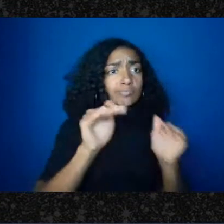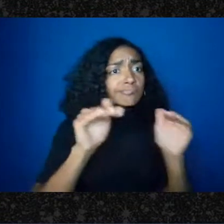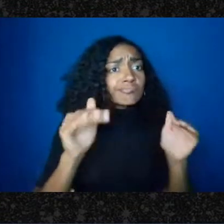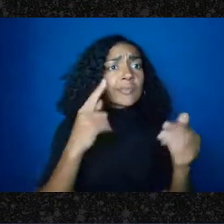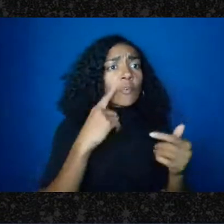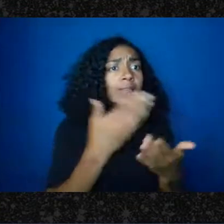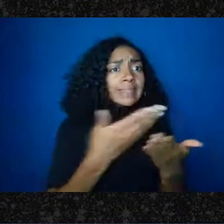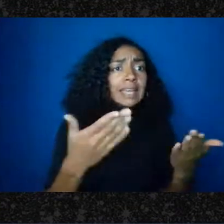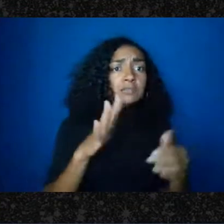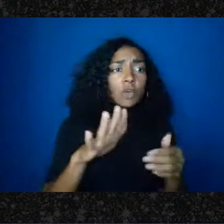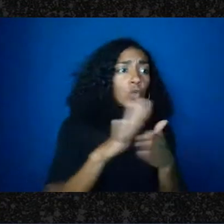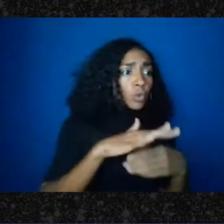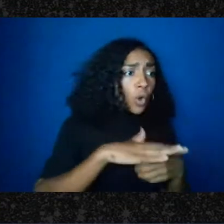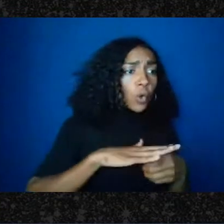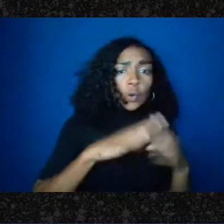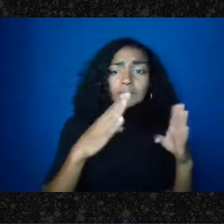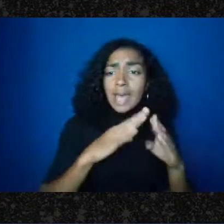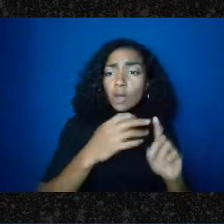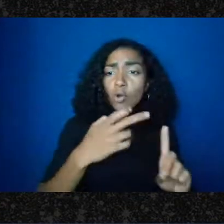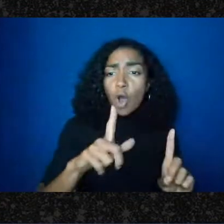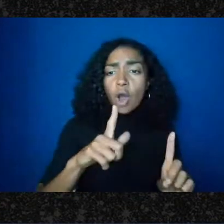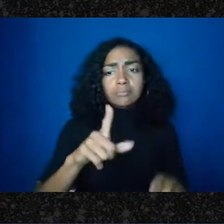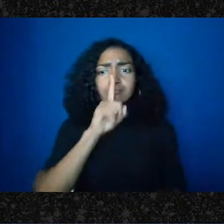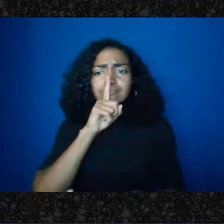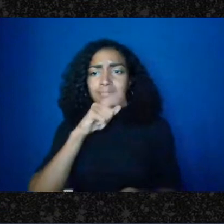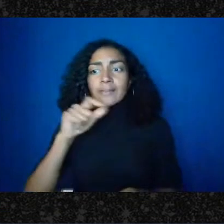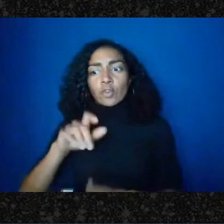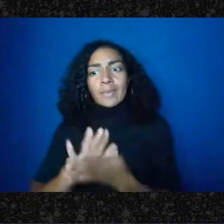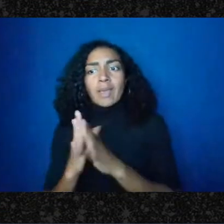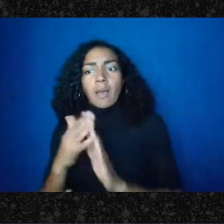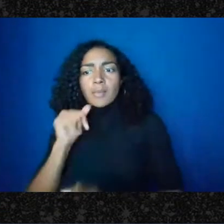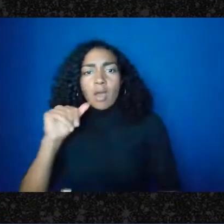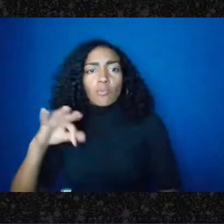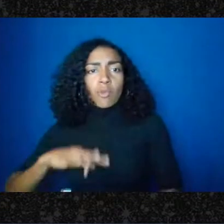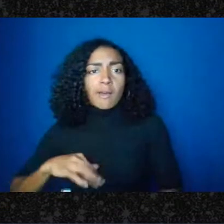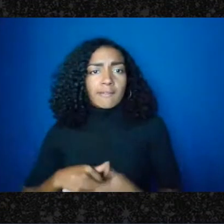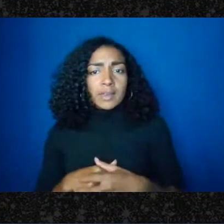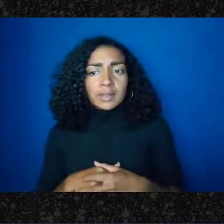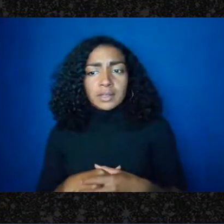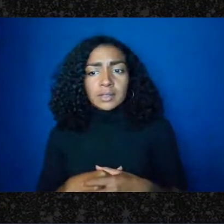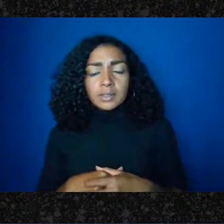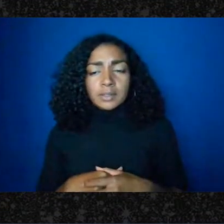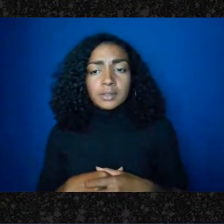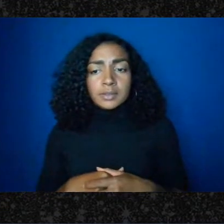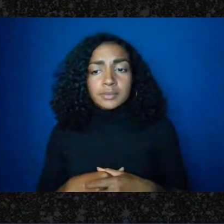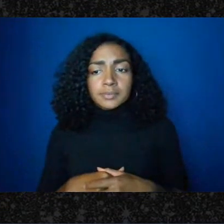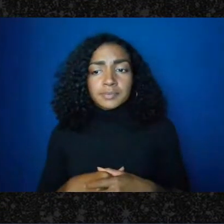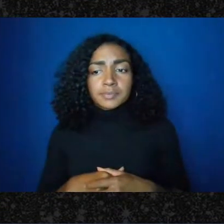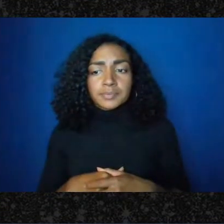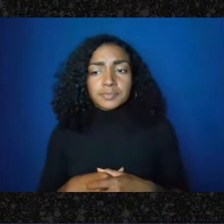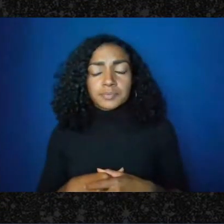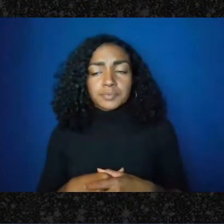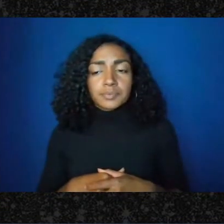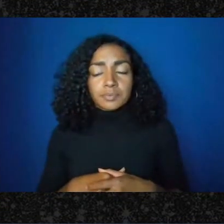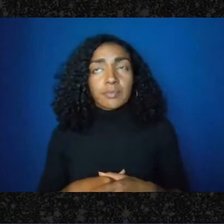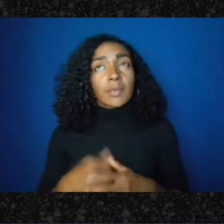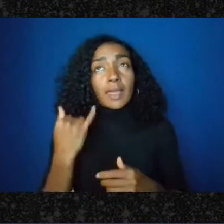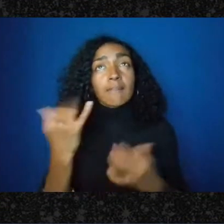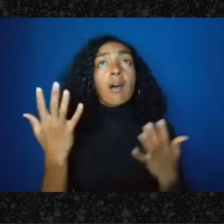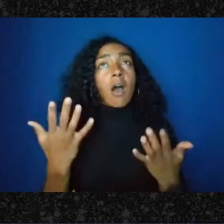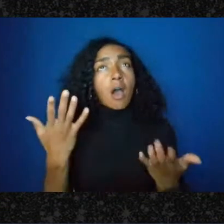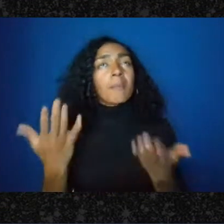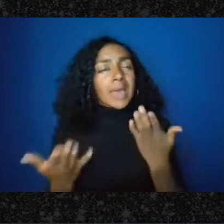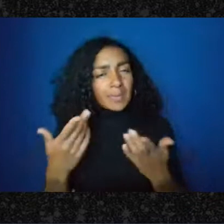way things have been kind of traditionally done, if you're thinking about hiring staff and doing a